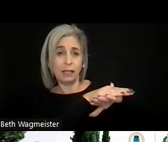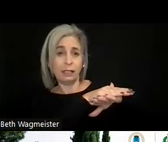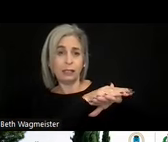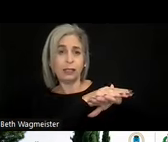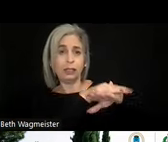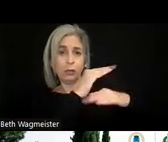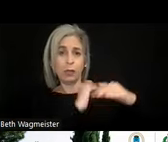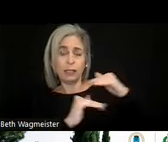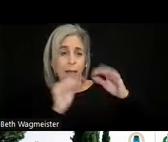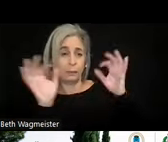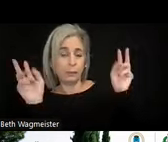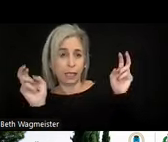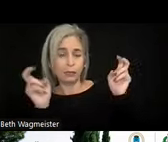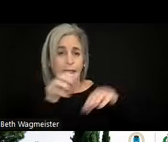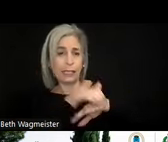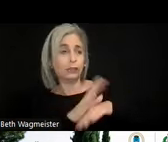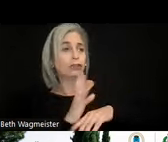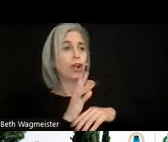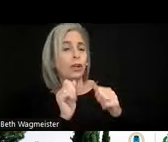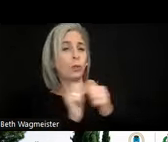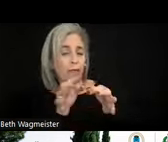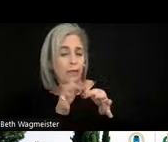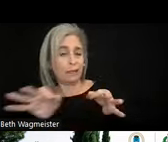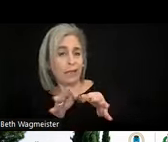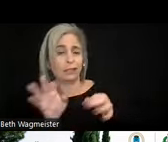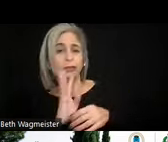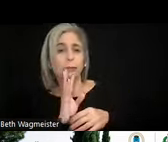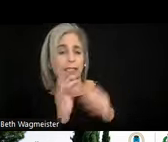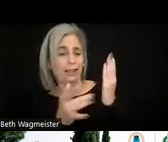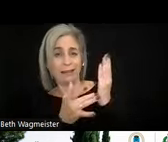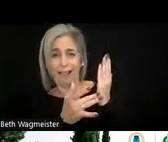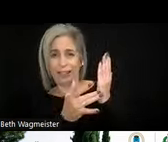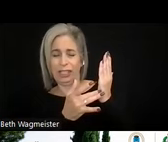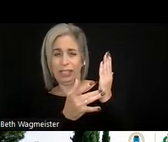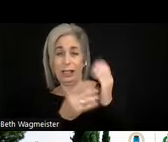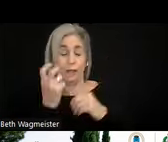are in English are then spoken in text to speech technology. So the blind person who